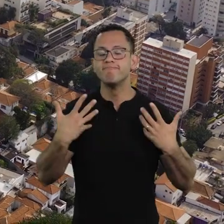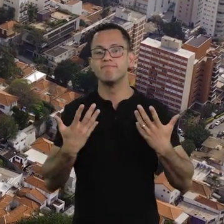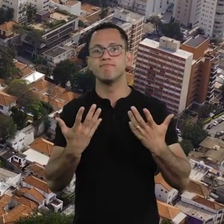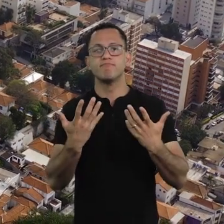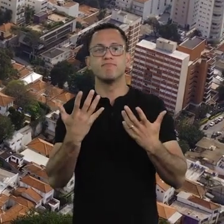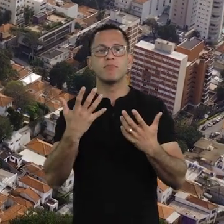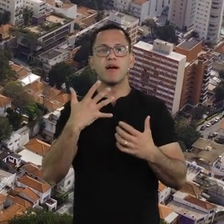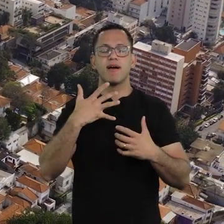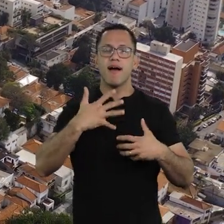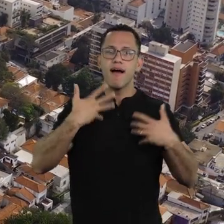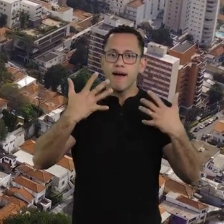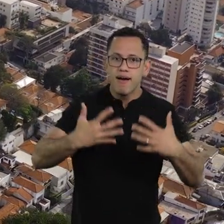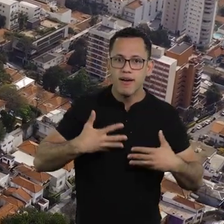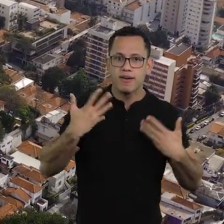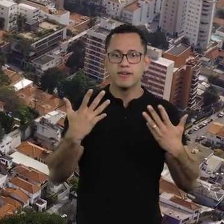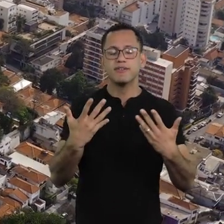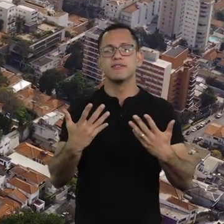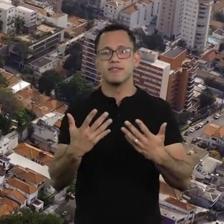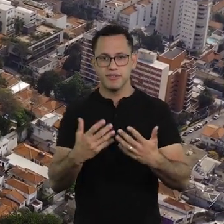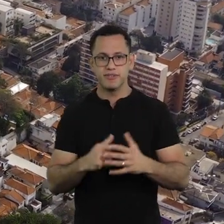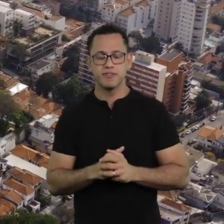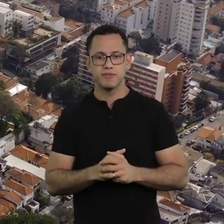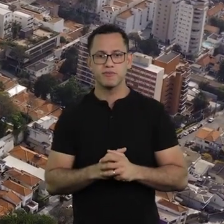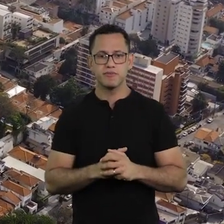joy, satisfaction.